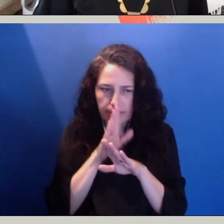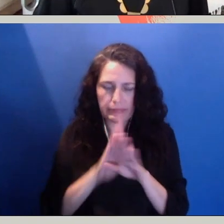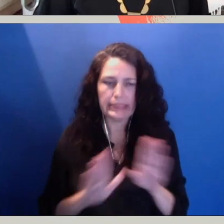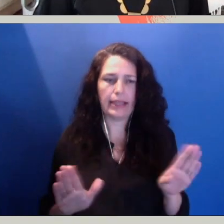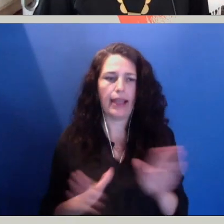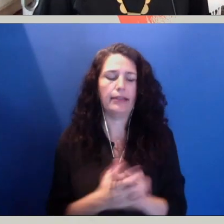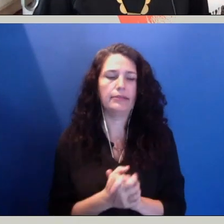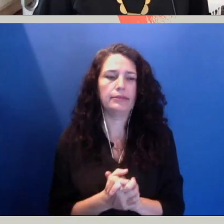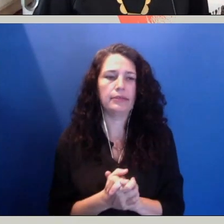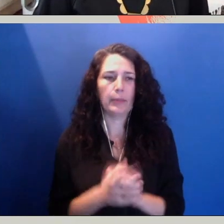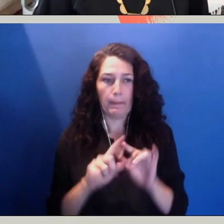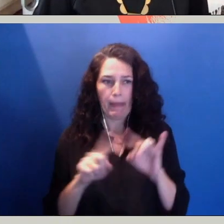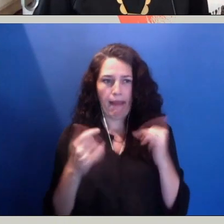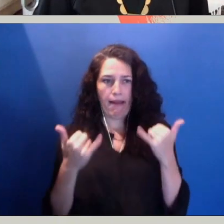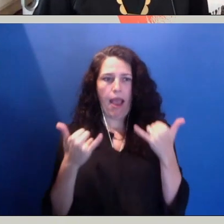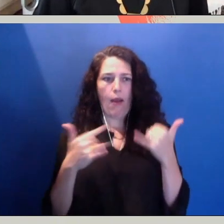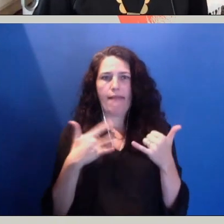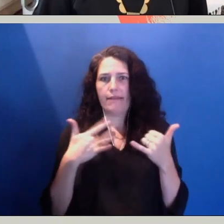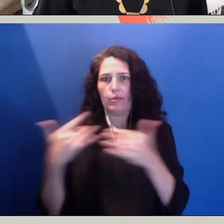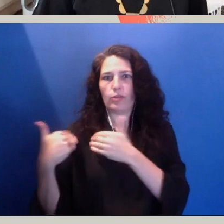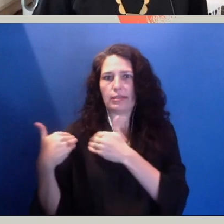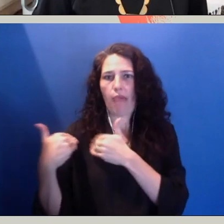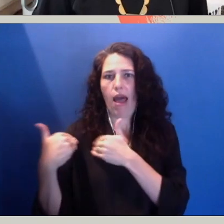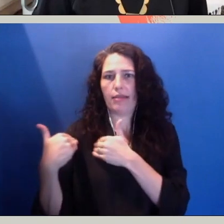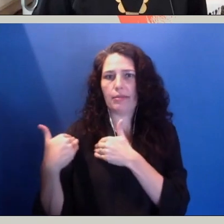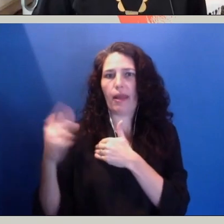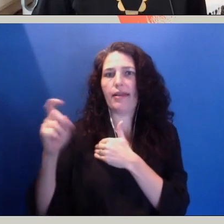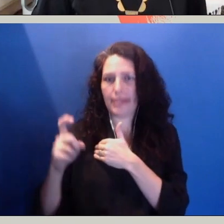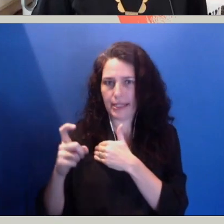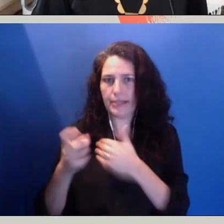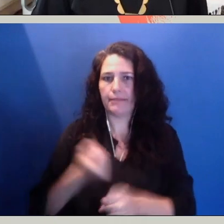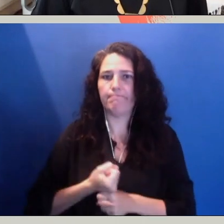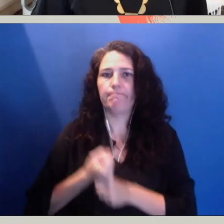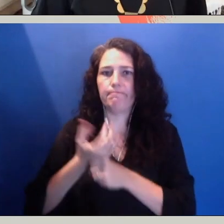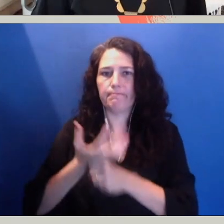given that I have training and access in the most